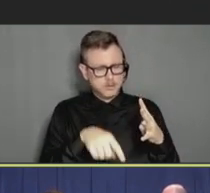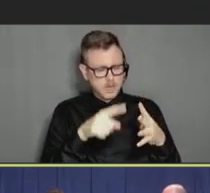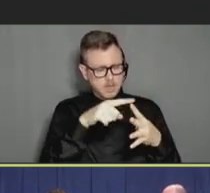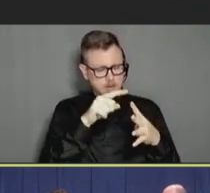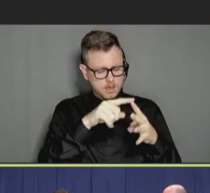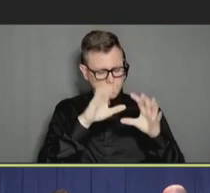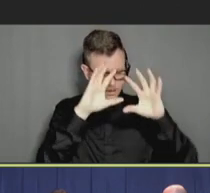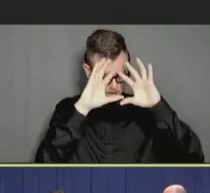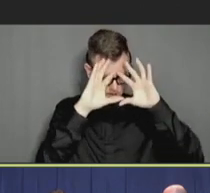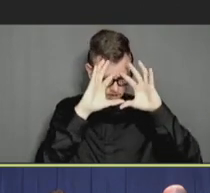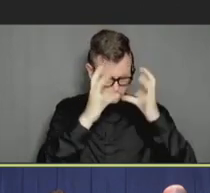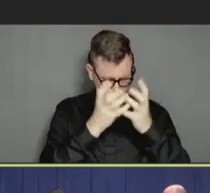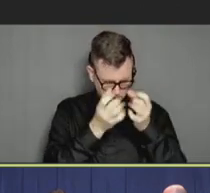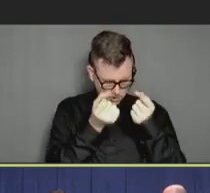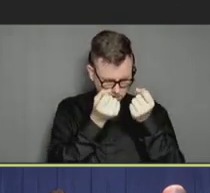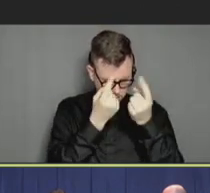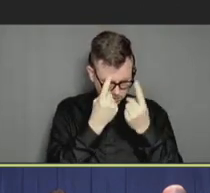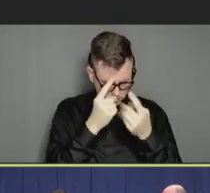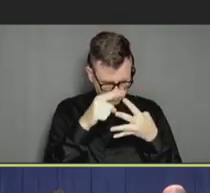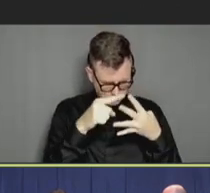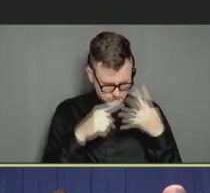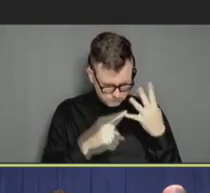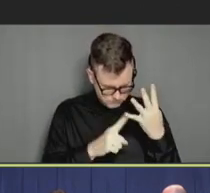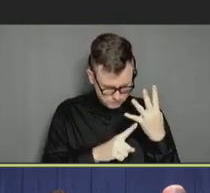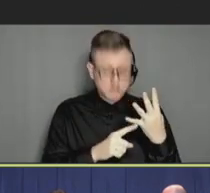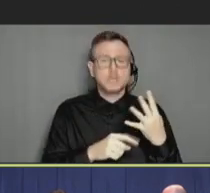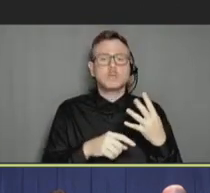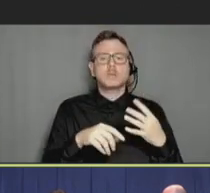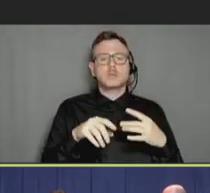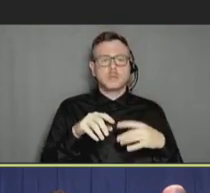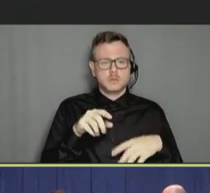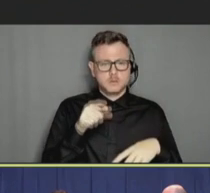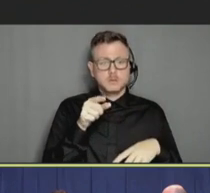things. And of course, Jim had some great comments too. And you know, I do hope that